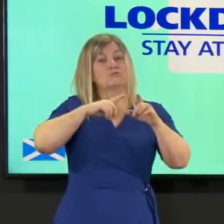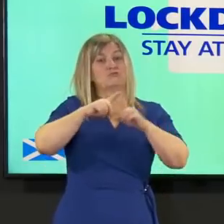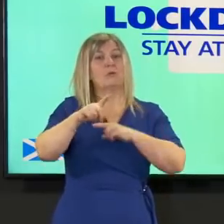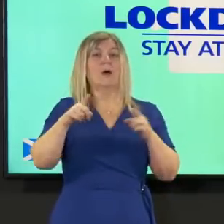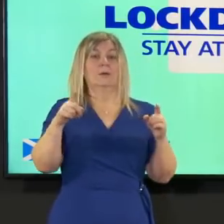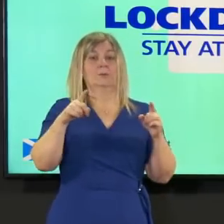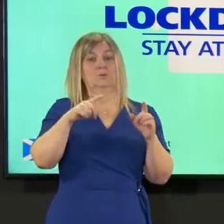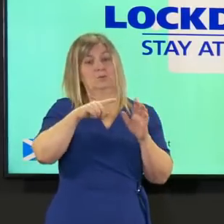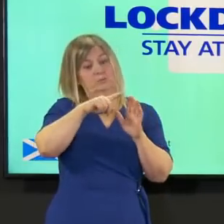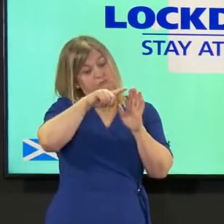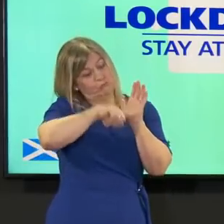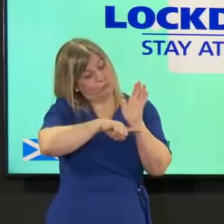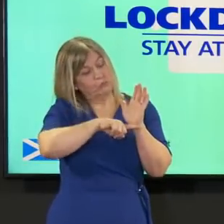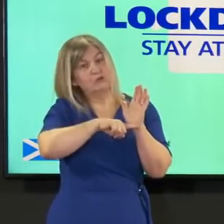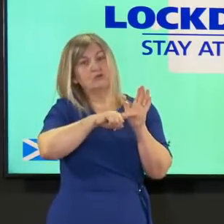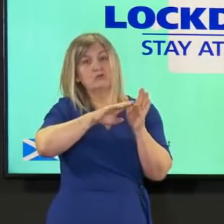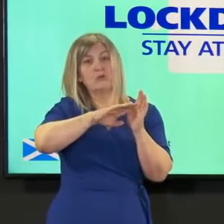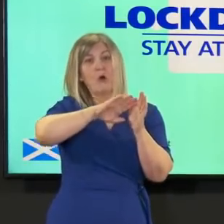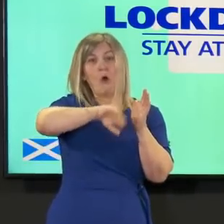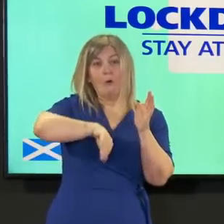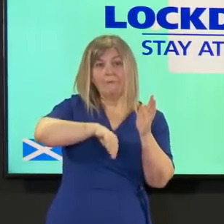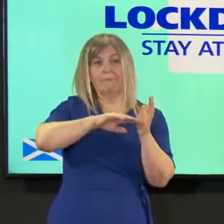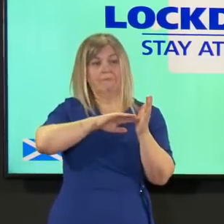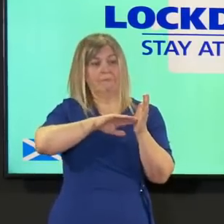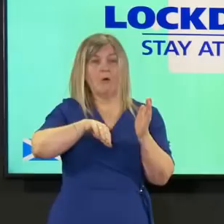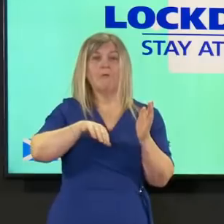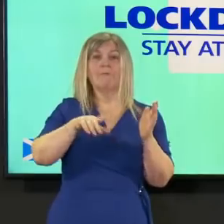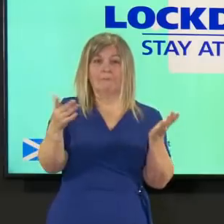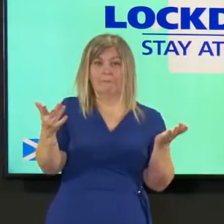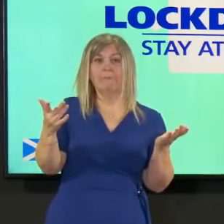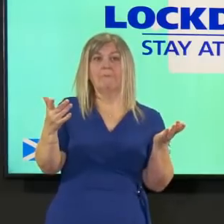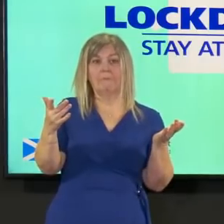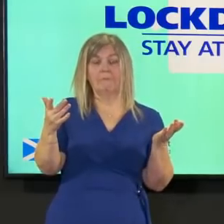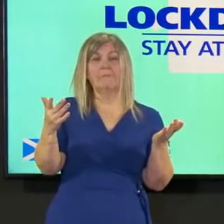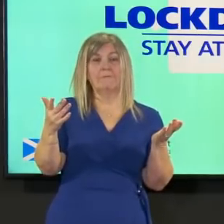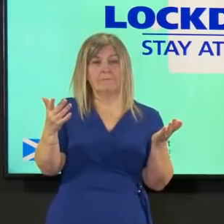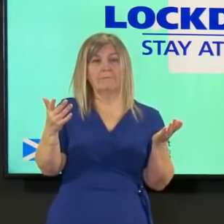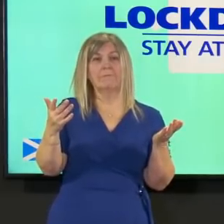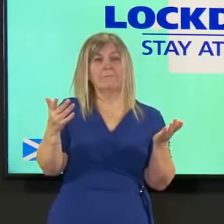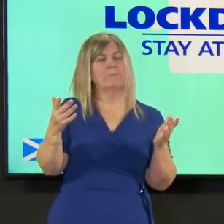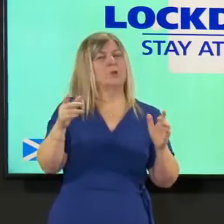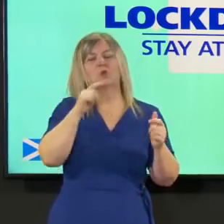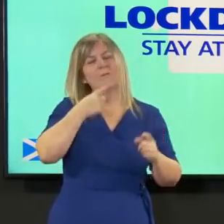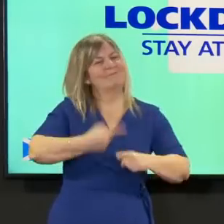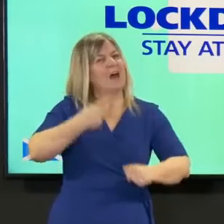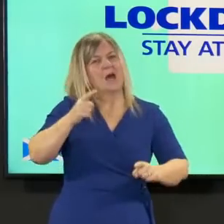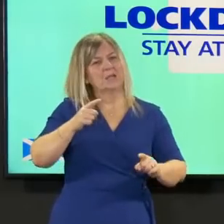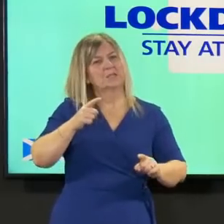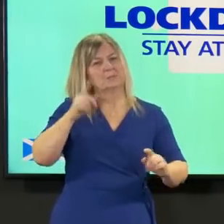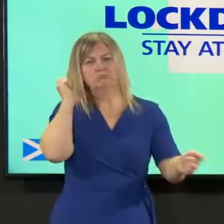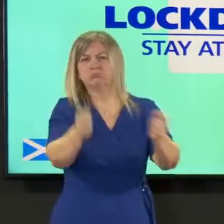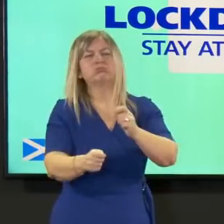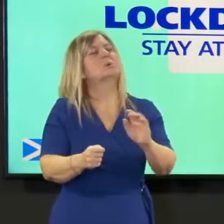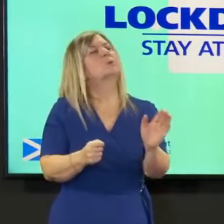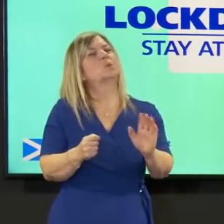steps forward but the spirit of the easing not pushing it too far beyond what we are saying in